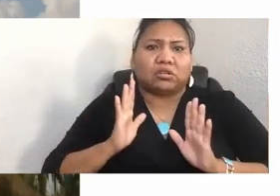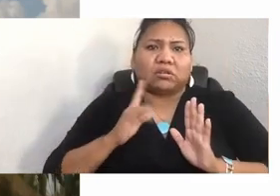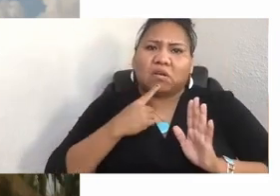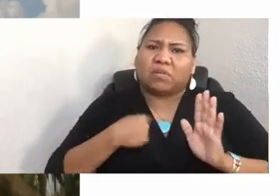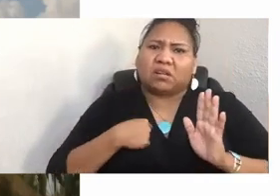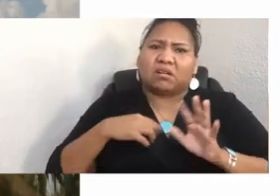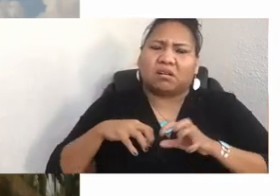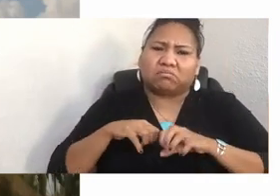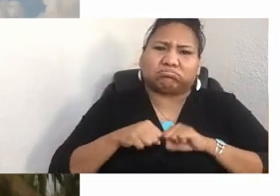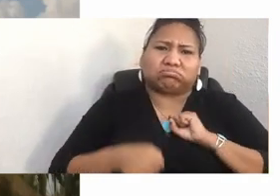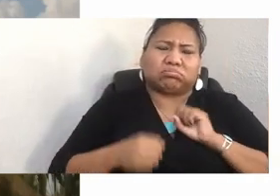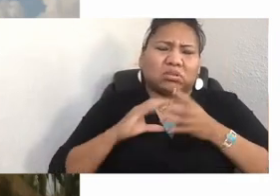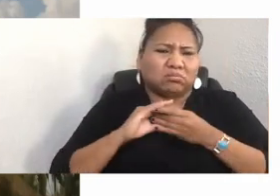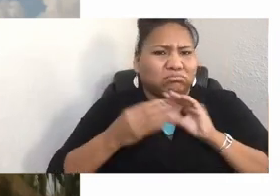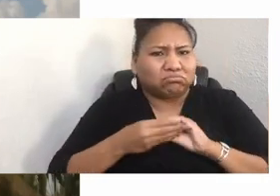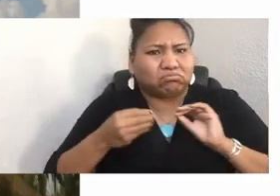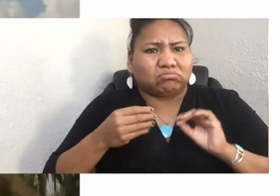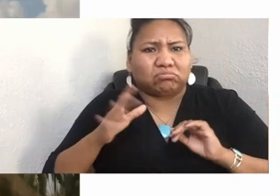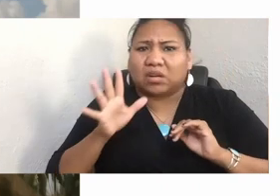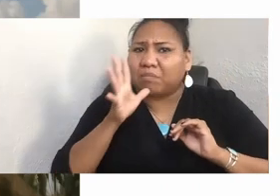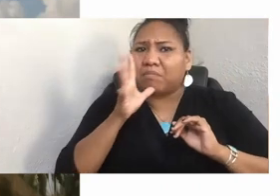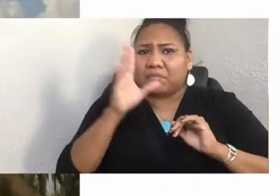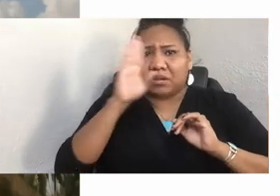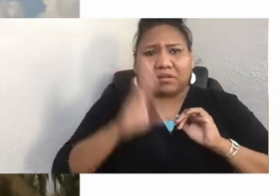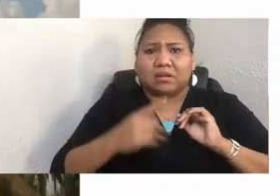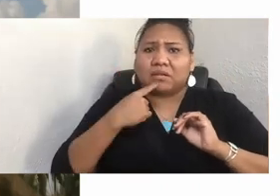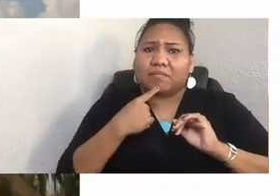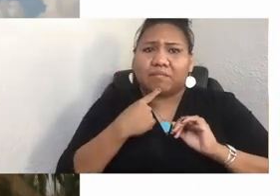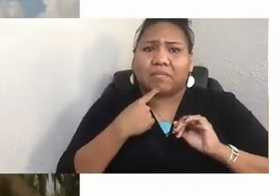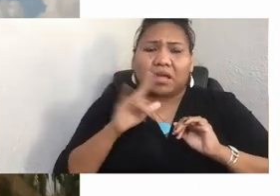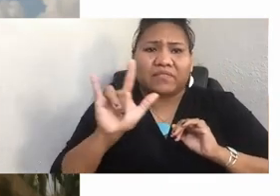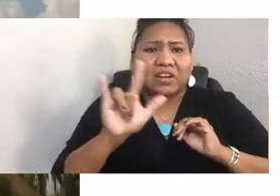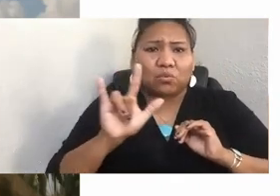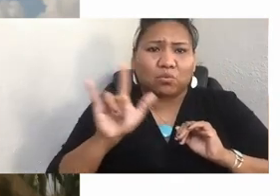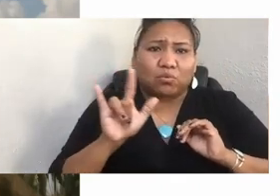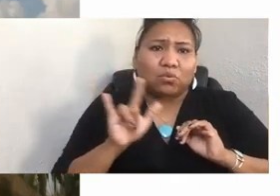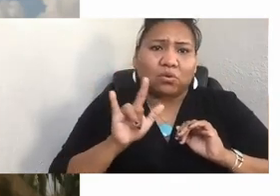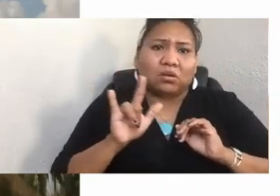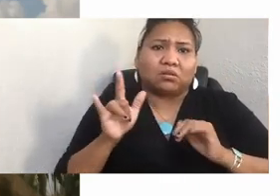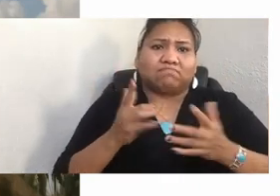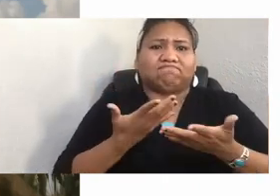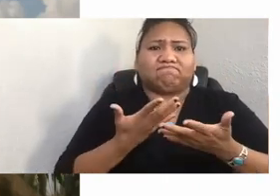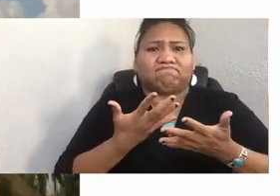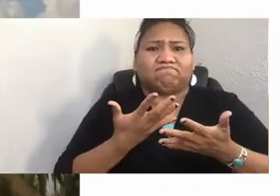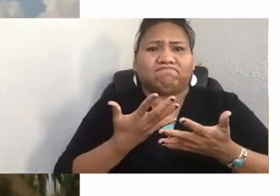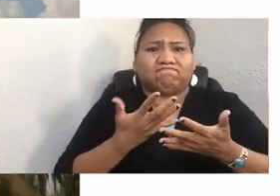I love you, which ultimately led to her research, aiming to understand the effect of boarding schools.